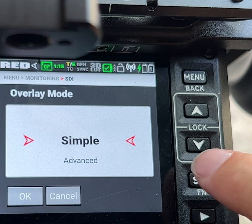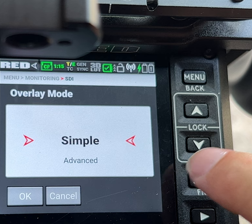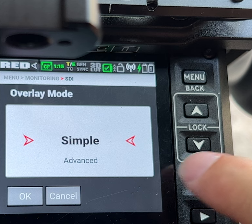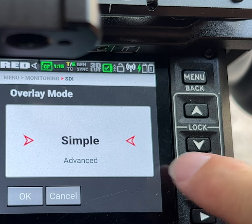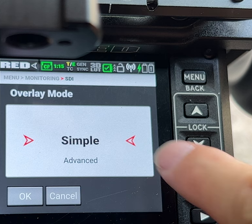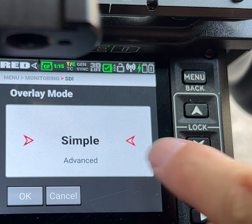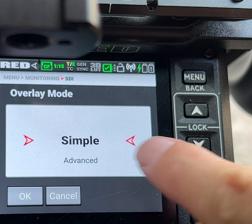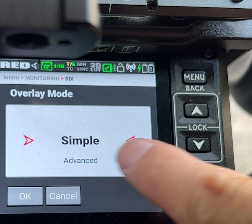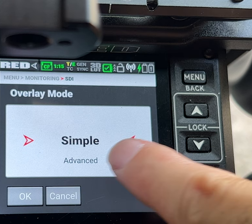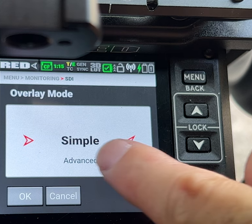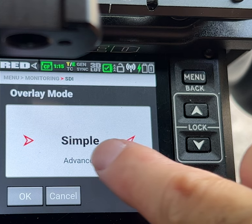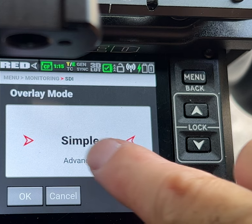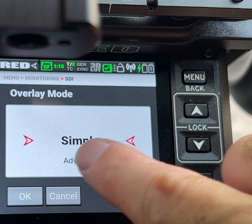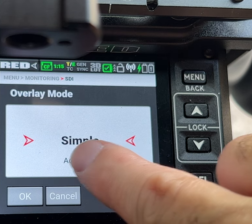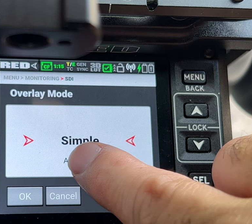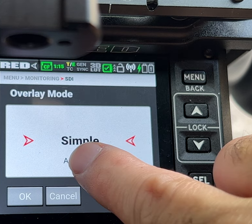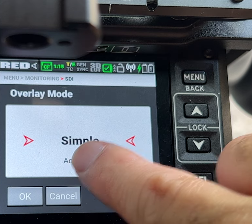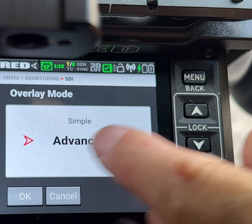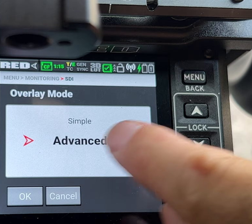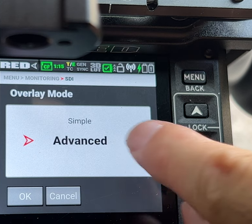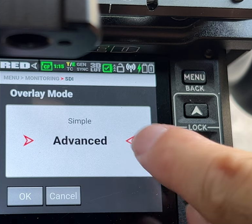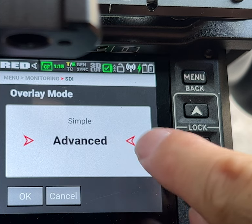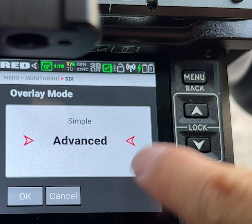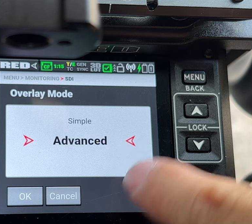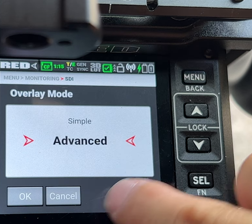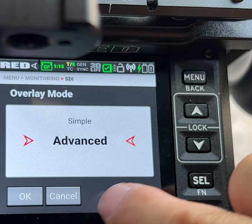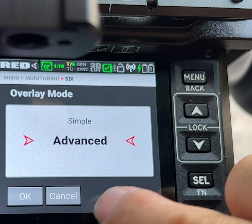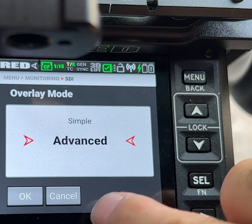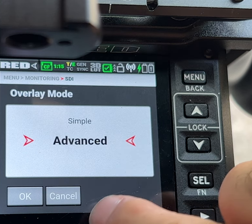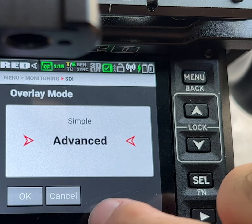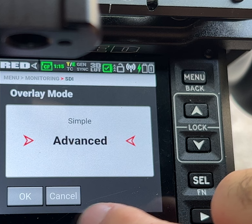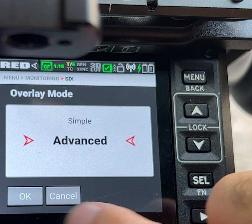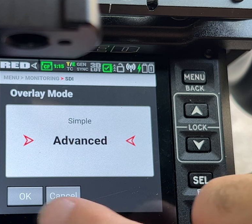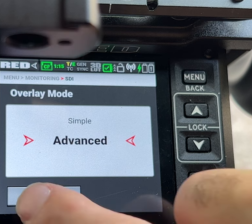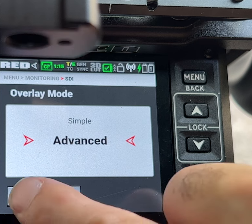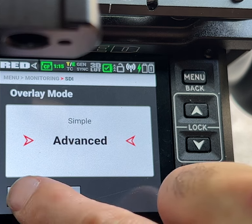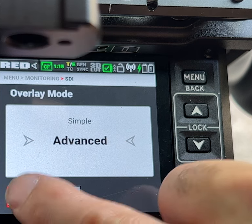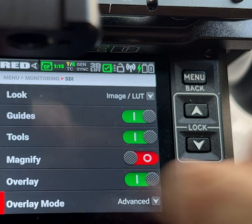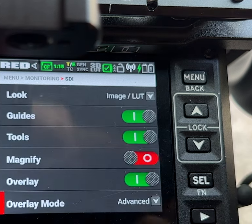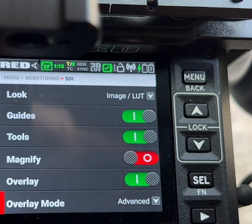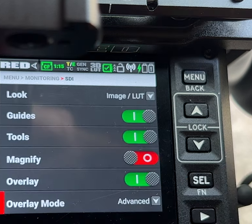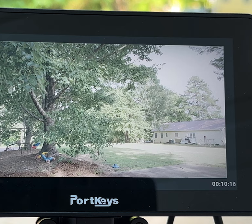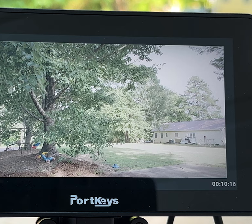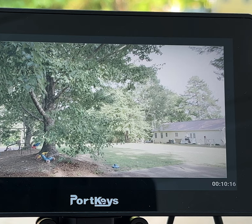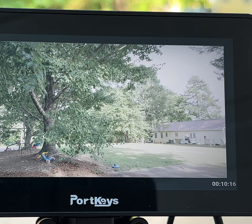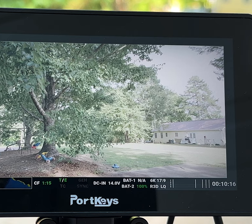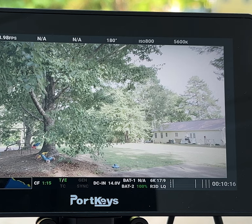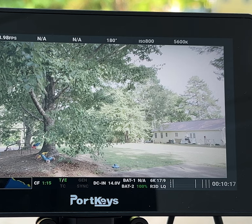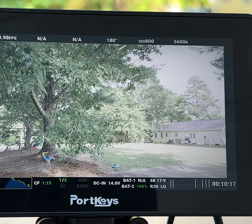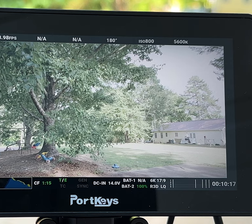simple by default but check this out there's an advanced setting if I hit okay come back out boom